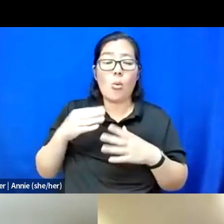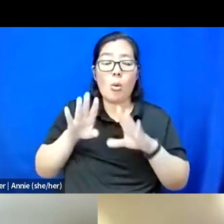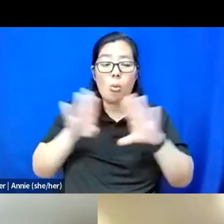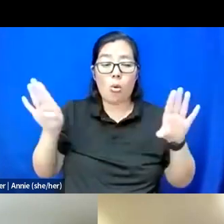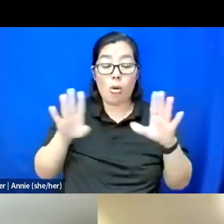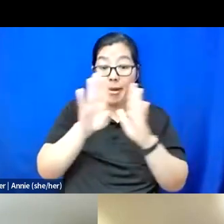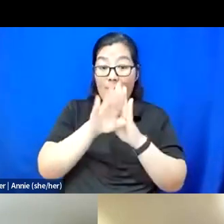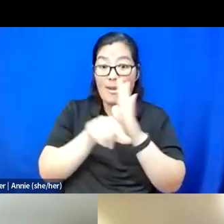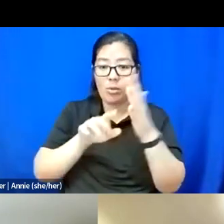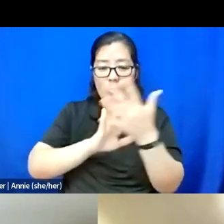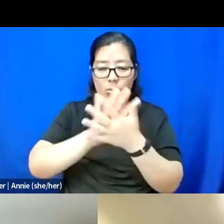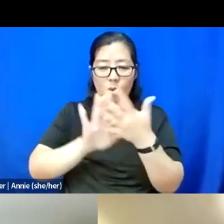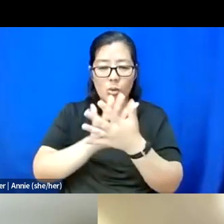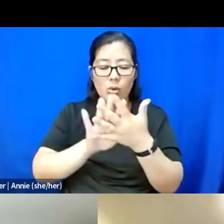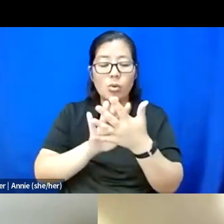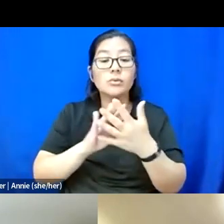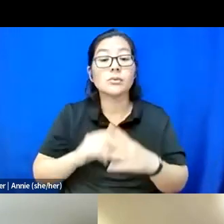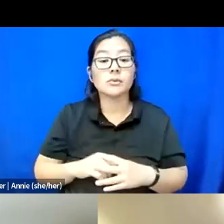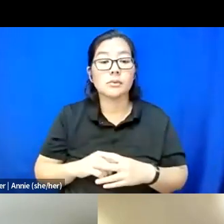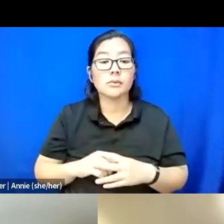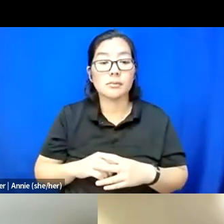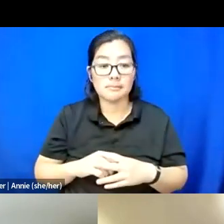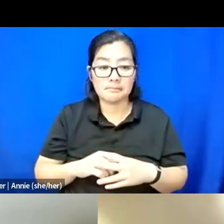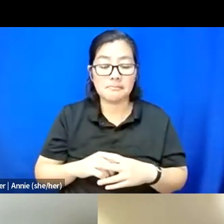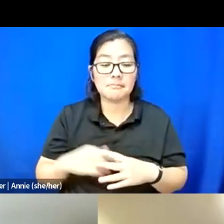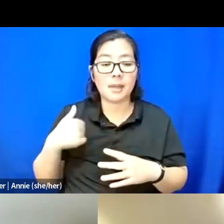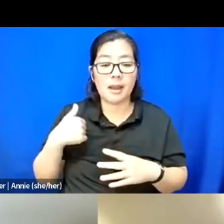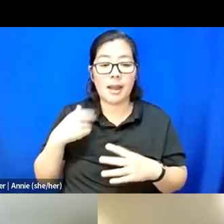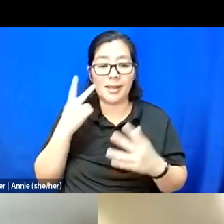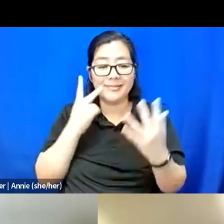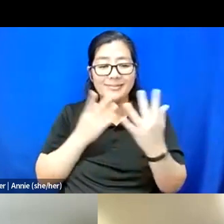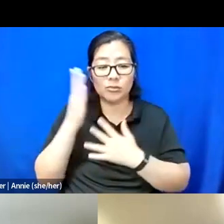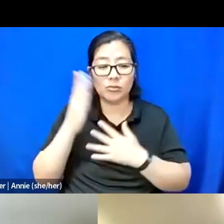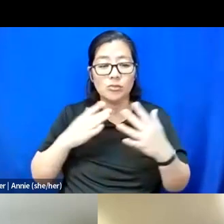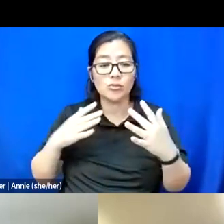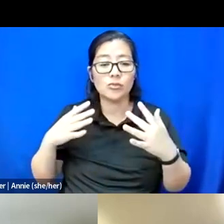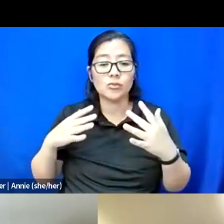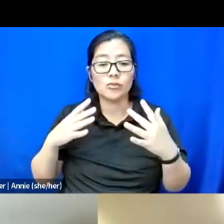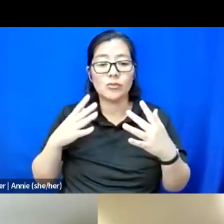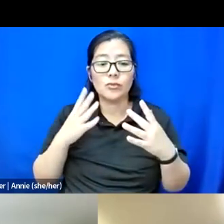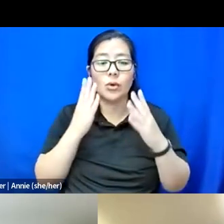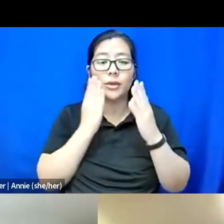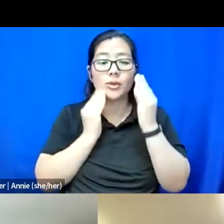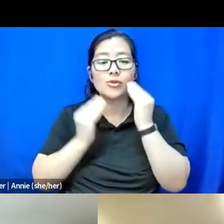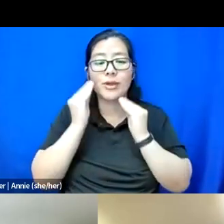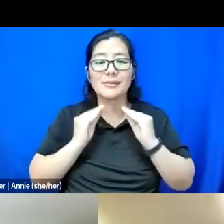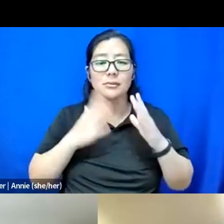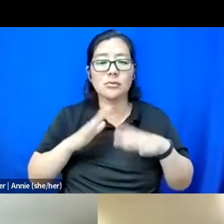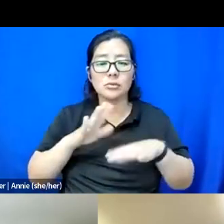and I have transparent medical dressings on my face. Happy to be here.